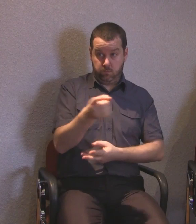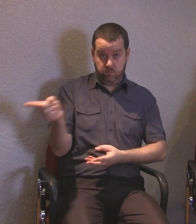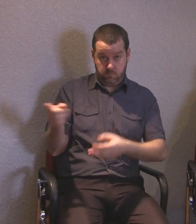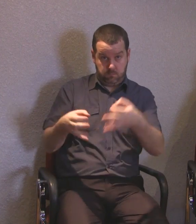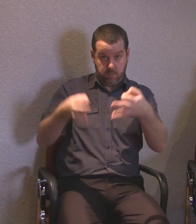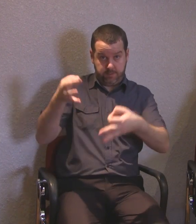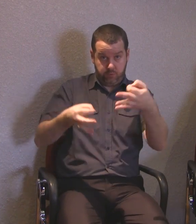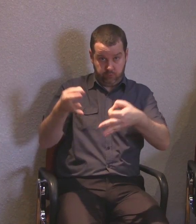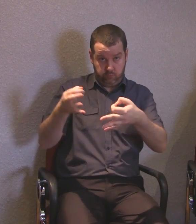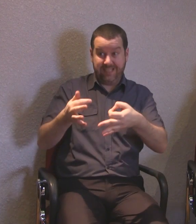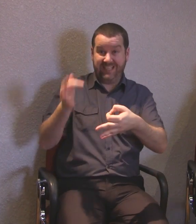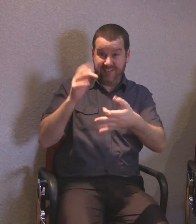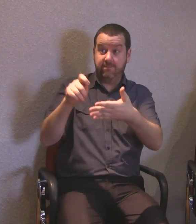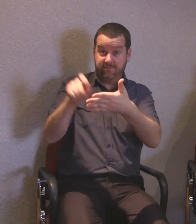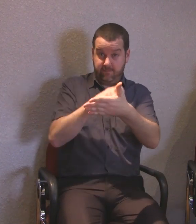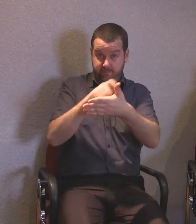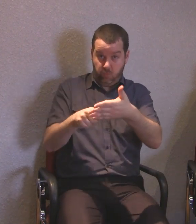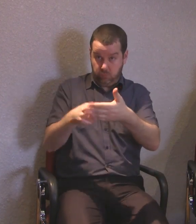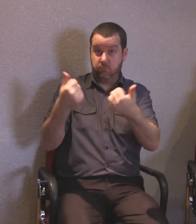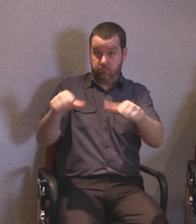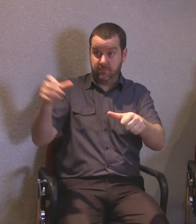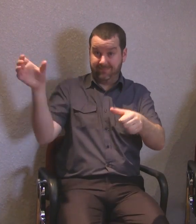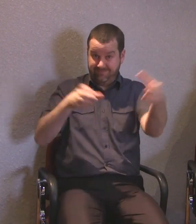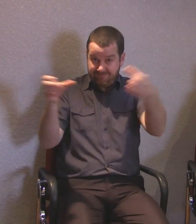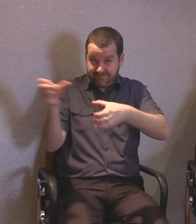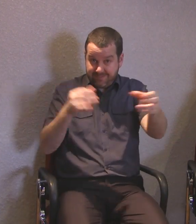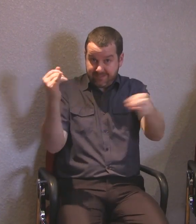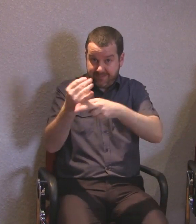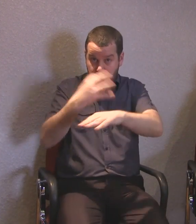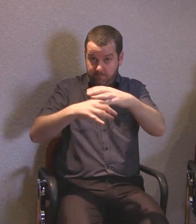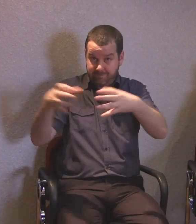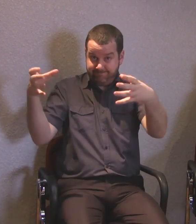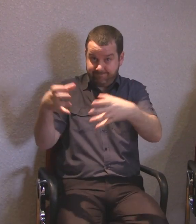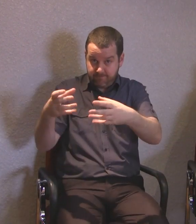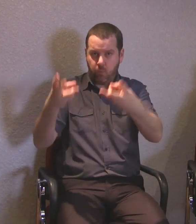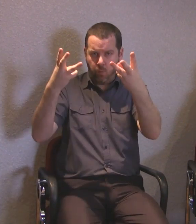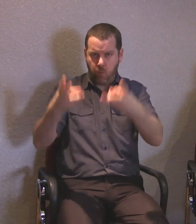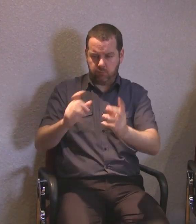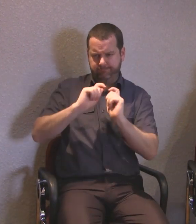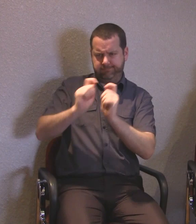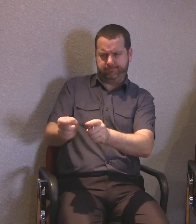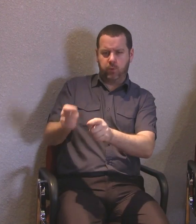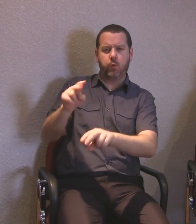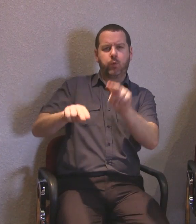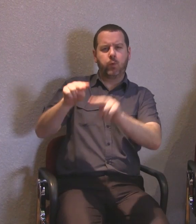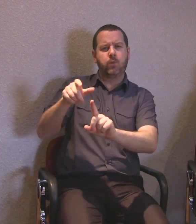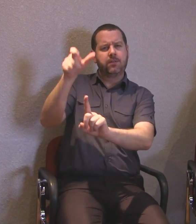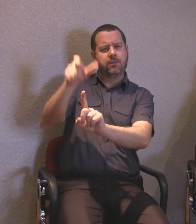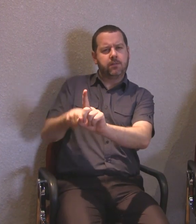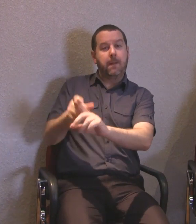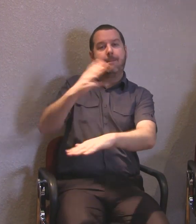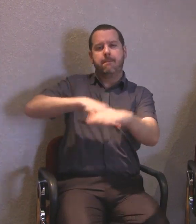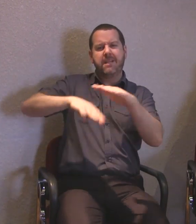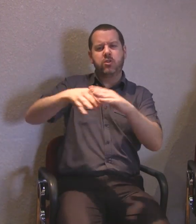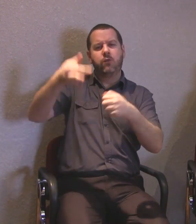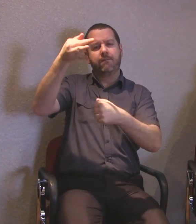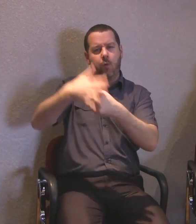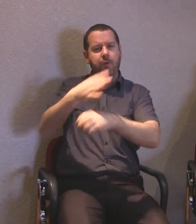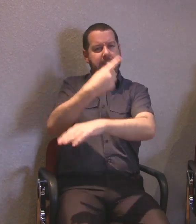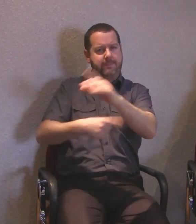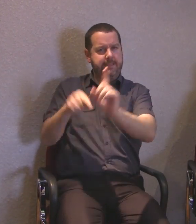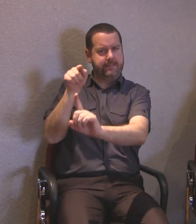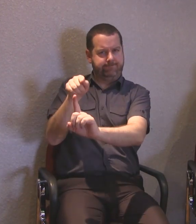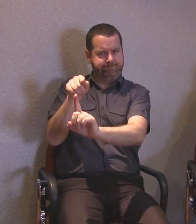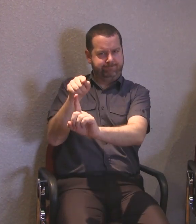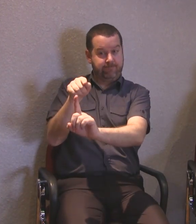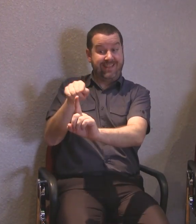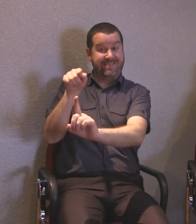We want a minister for disability, the first of it's kind.